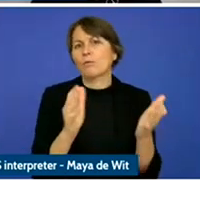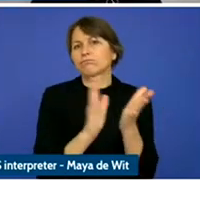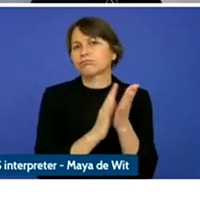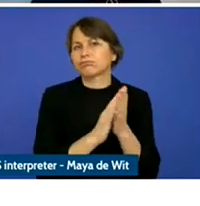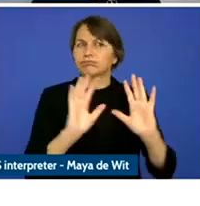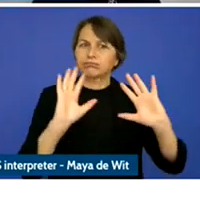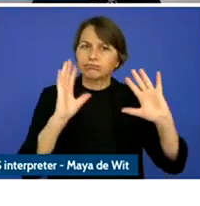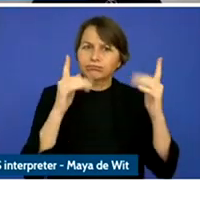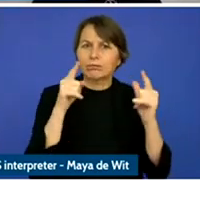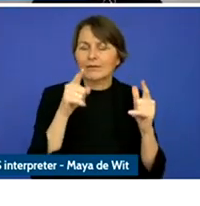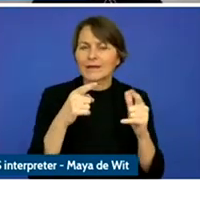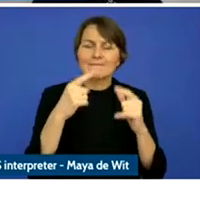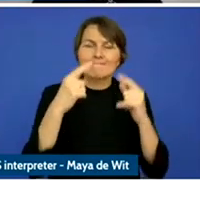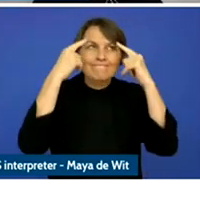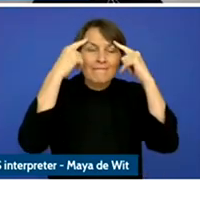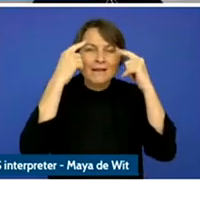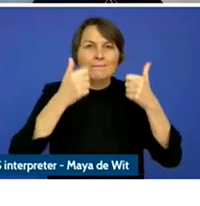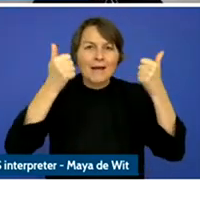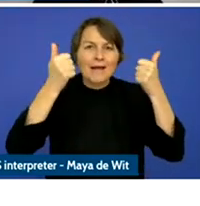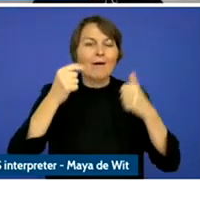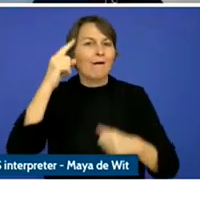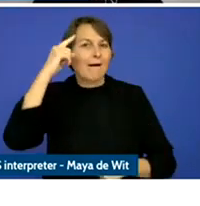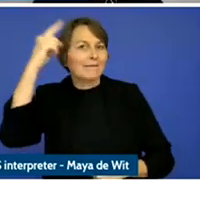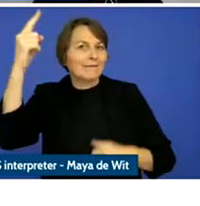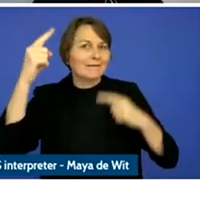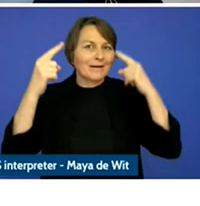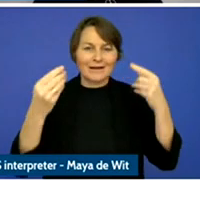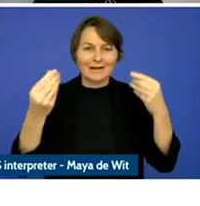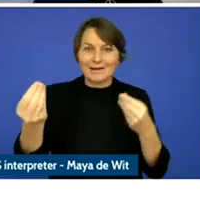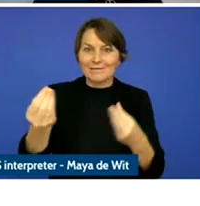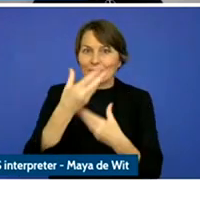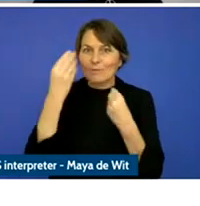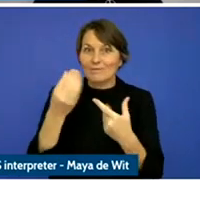insights that you have shared with me as I prepared for today's presentation.